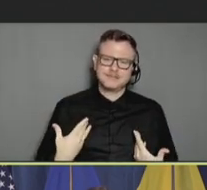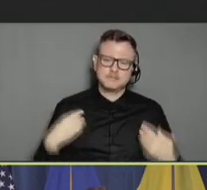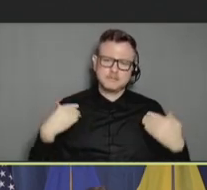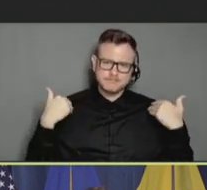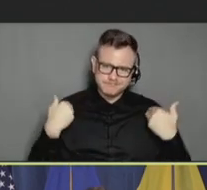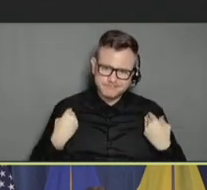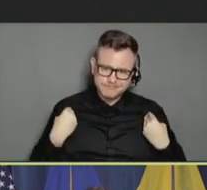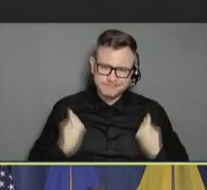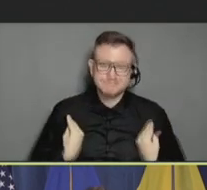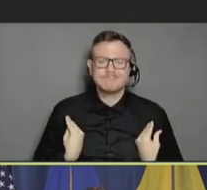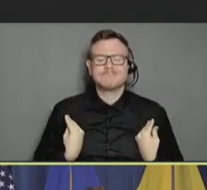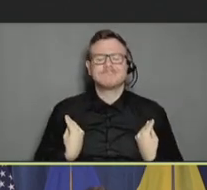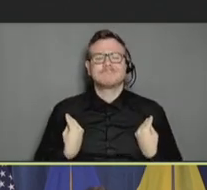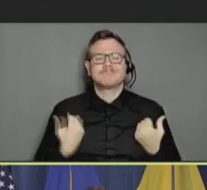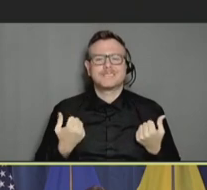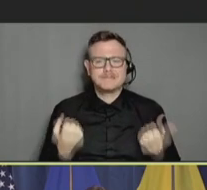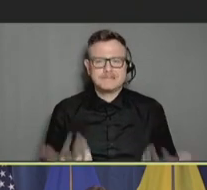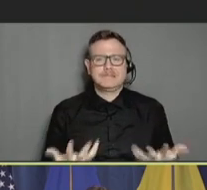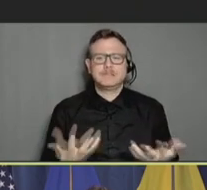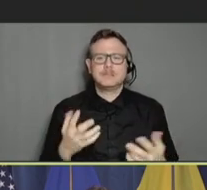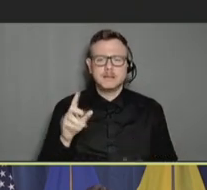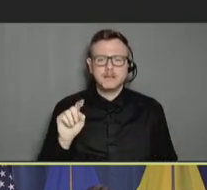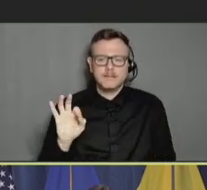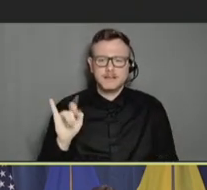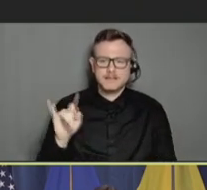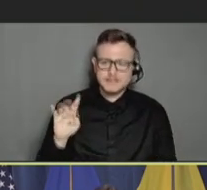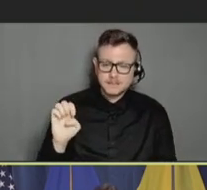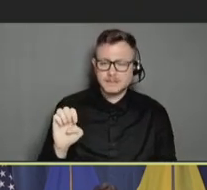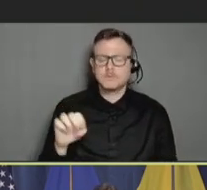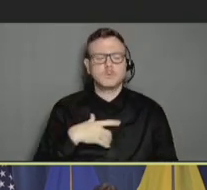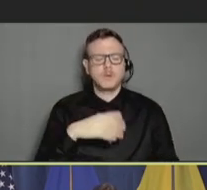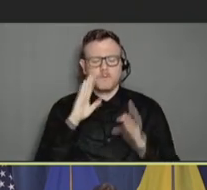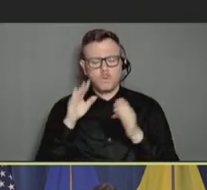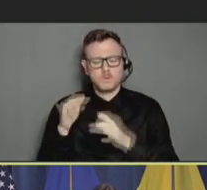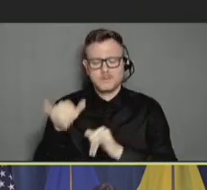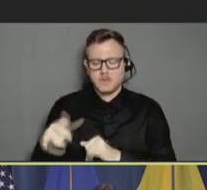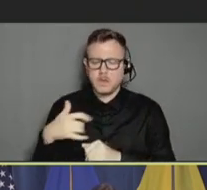And I worry that we're focusing so much on that that we're forgetting all the other issues.